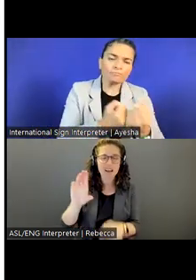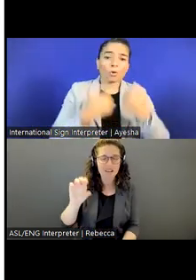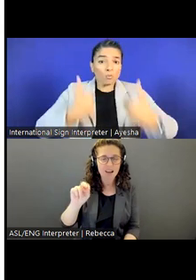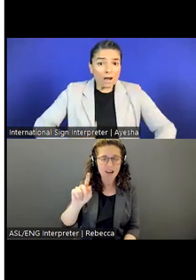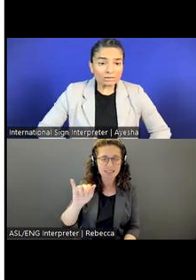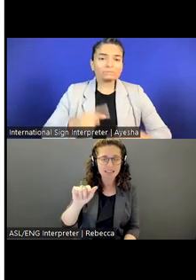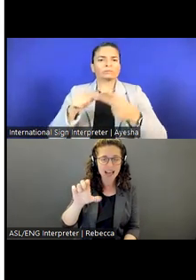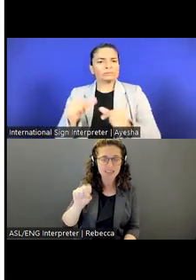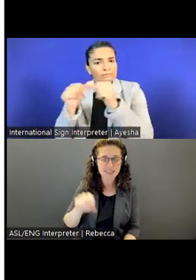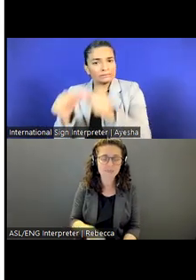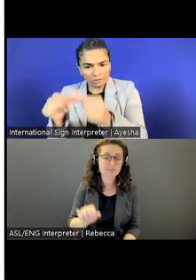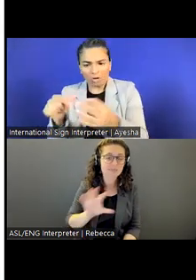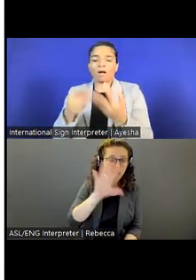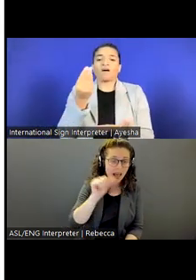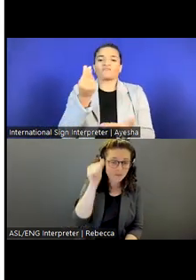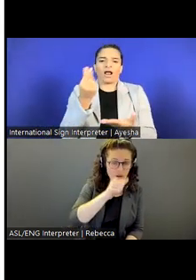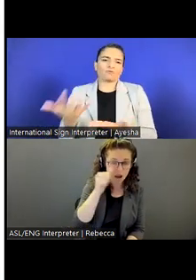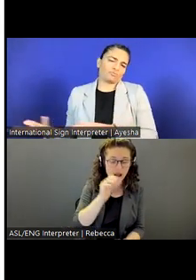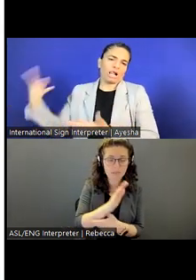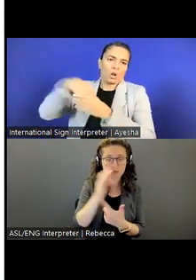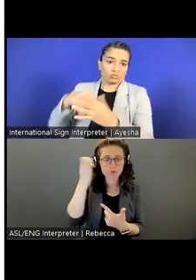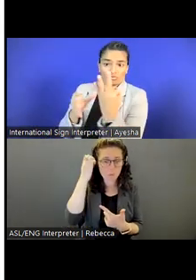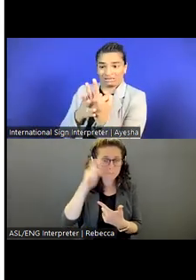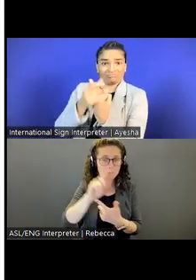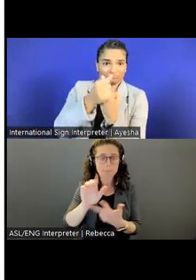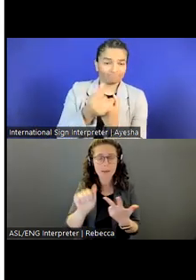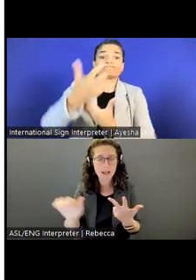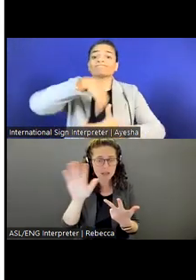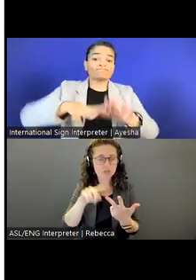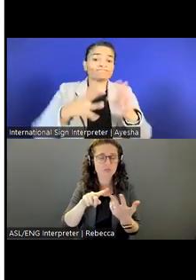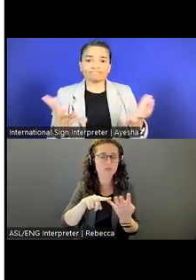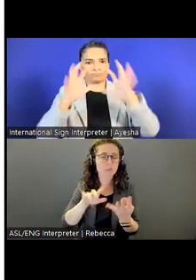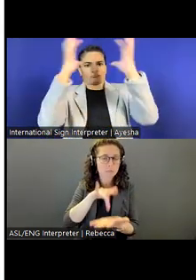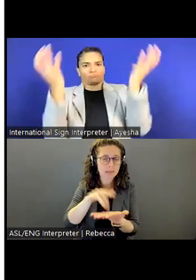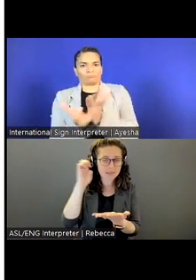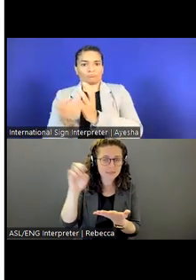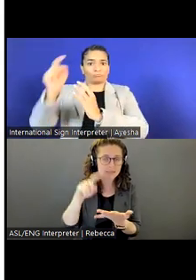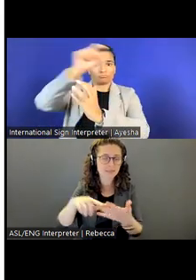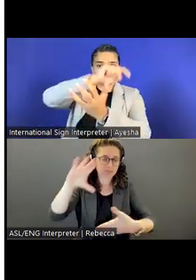We work across Africa, Europe, Asia, the Middle East, and the Americas.